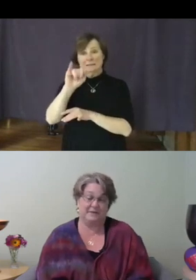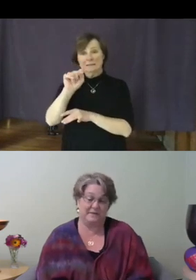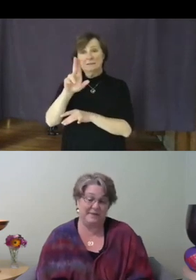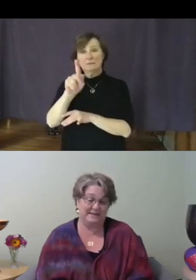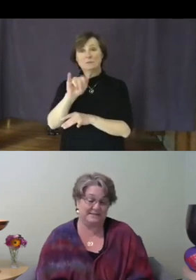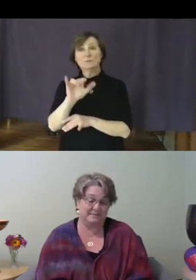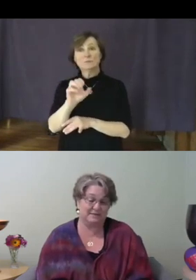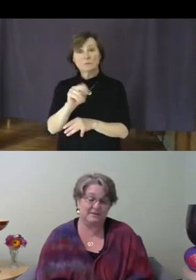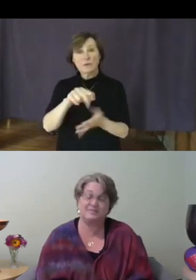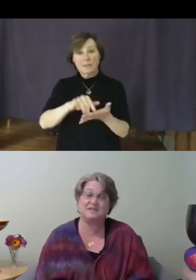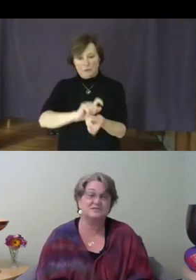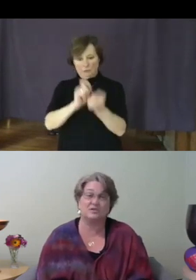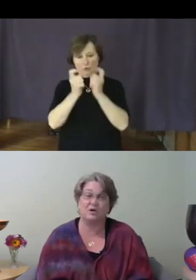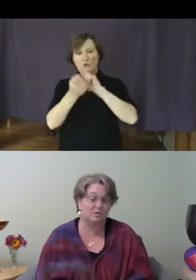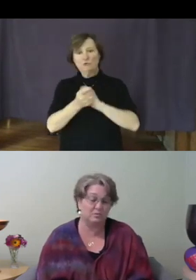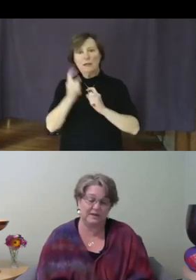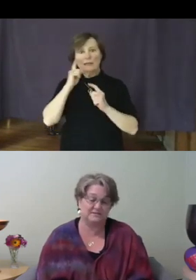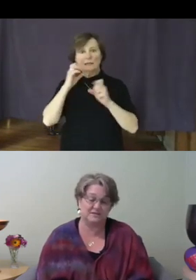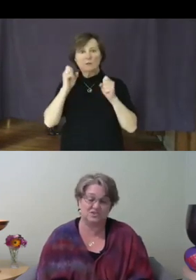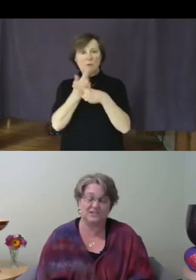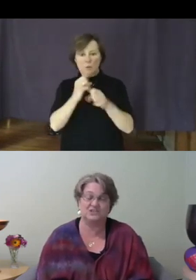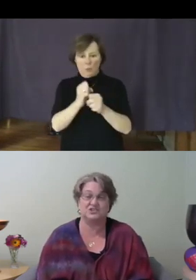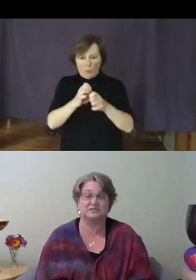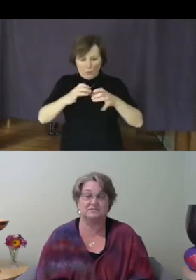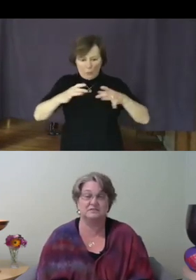the pandemic but things are always changing.